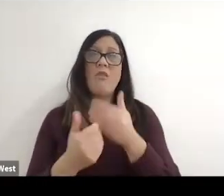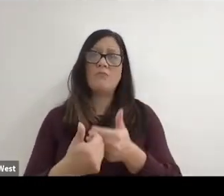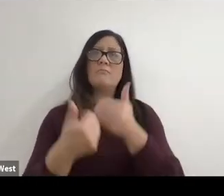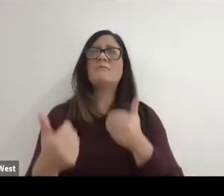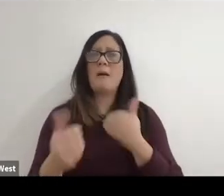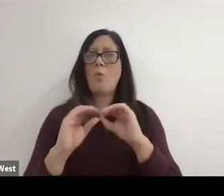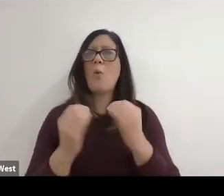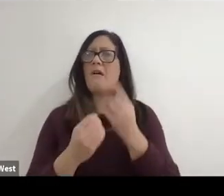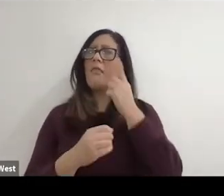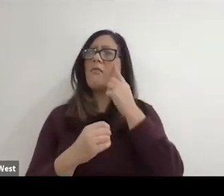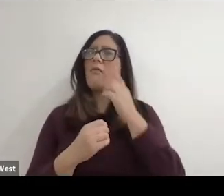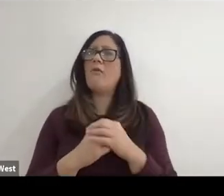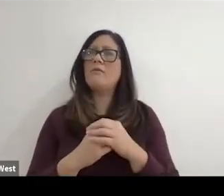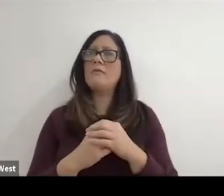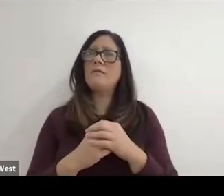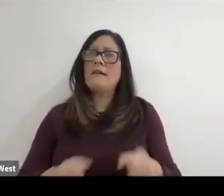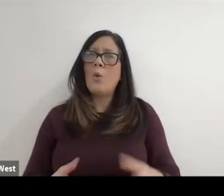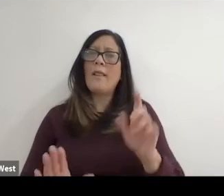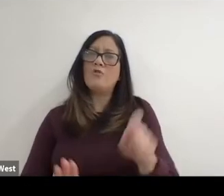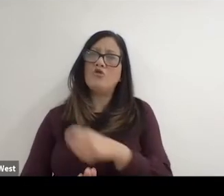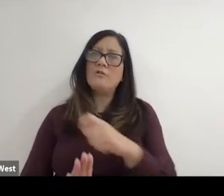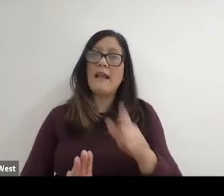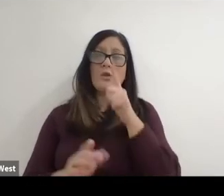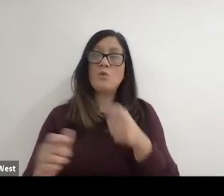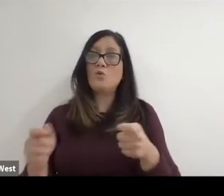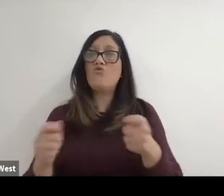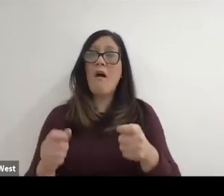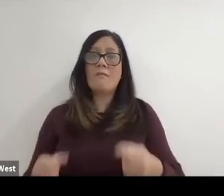a separate organization. Wheelchair tennis would be run by wheelchair tennis.